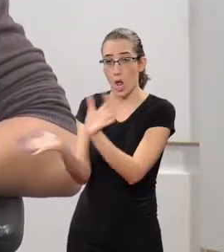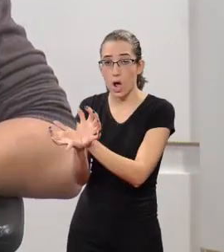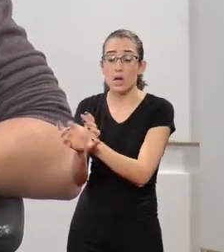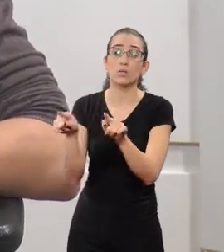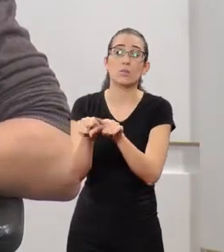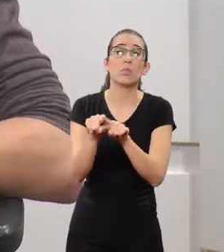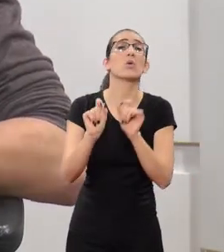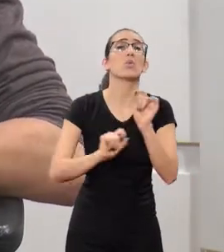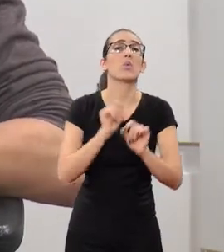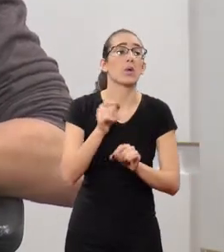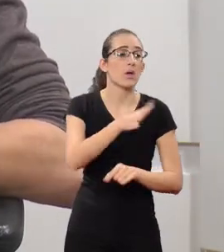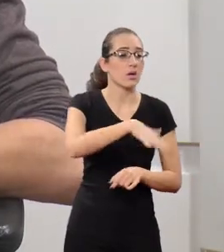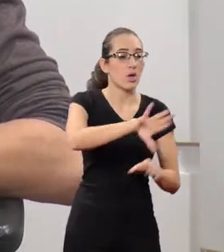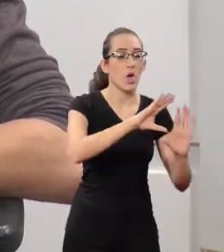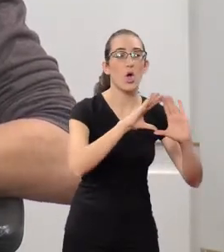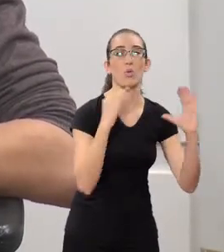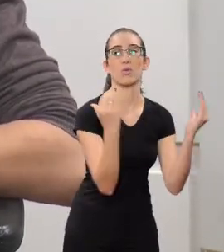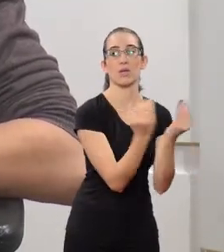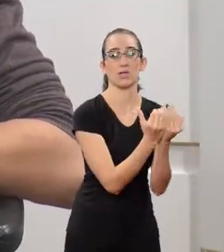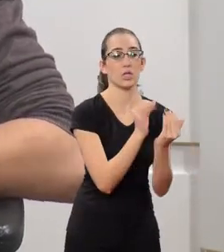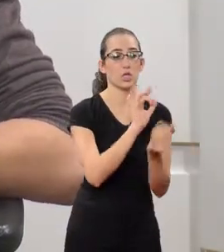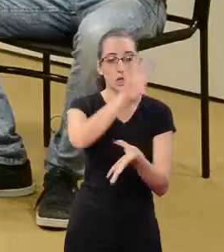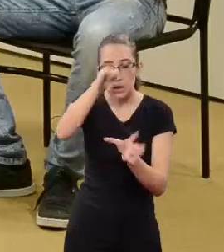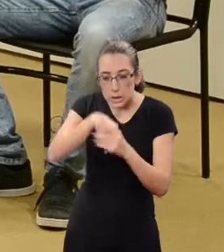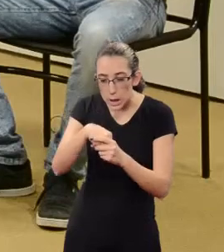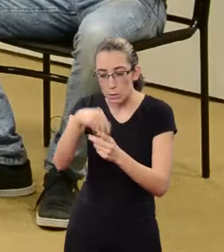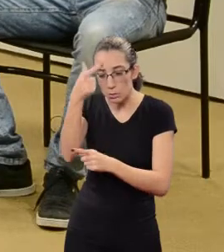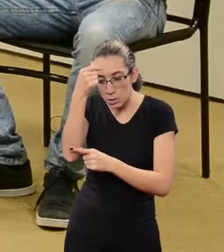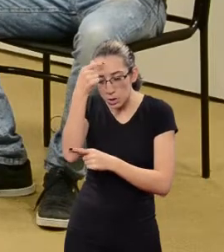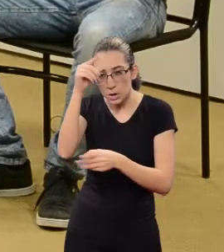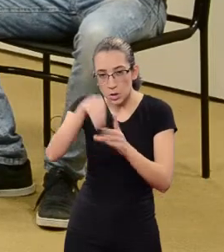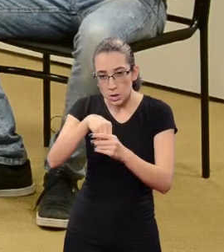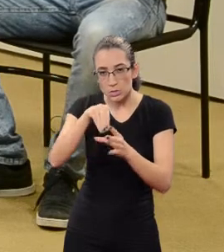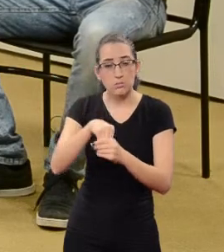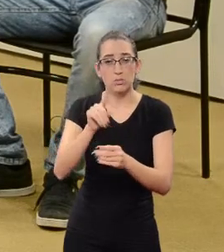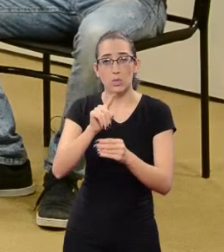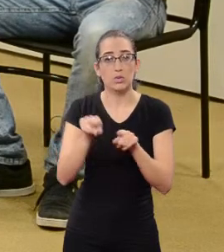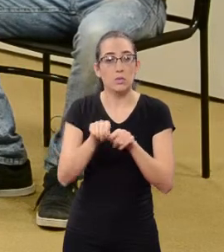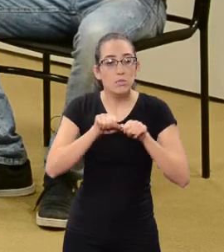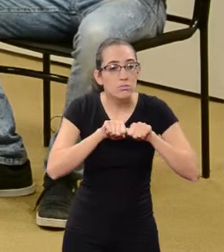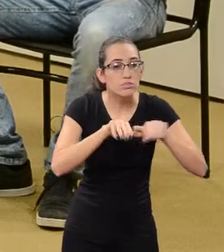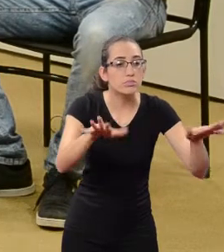We don't only focus on the university, we try to reach the community as well.